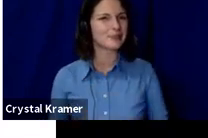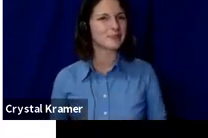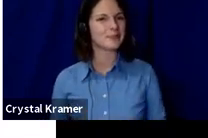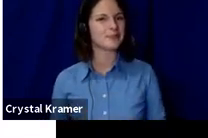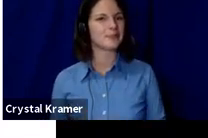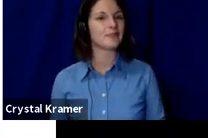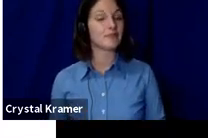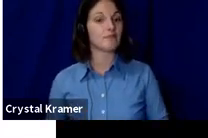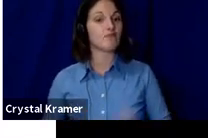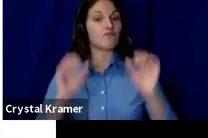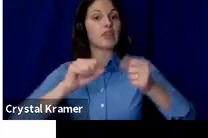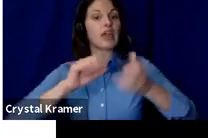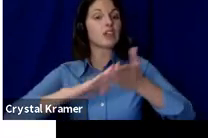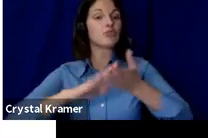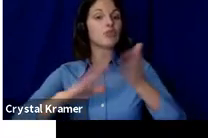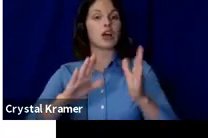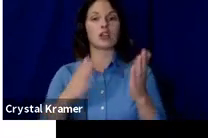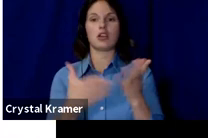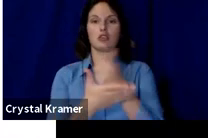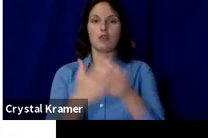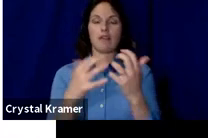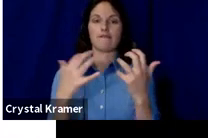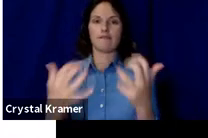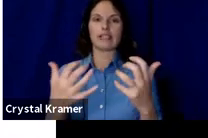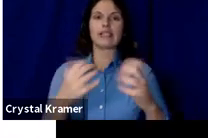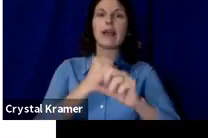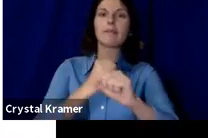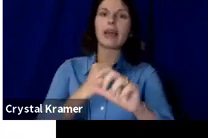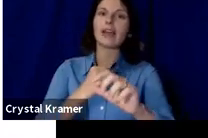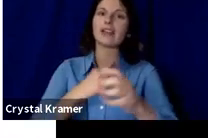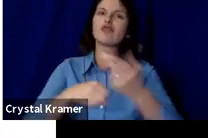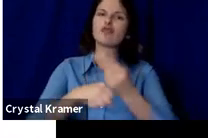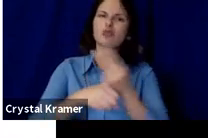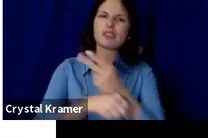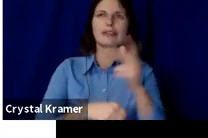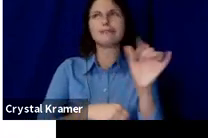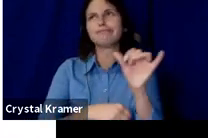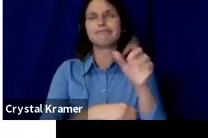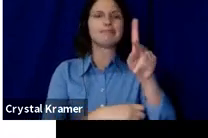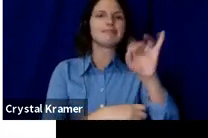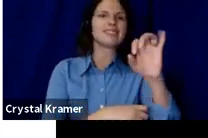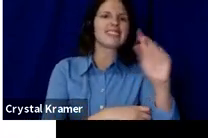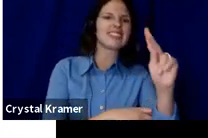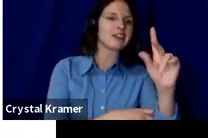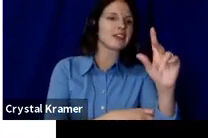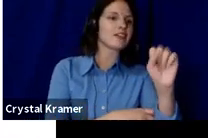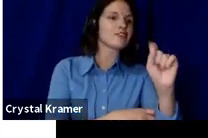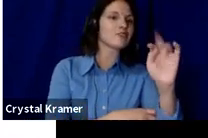Can you run a crowdfunding campaign on a platform like KickStarter but route some donations through Fractured Atlas if someone prefers?